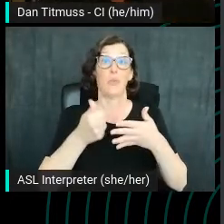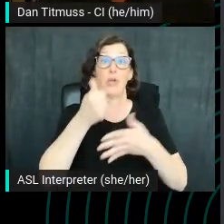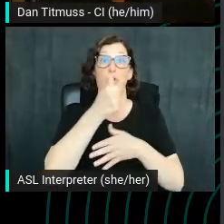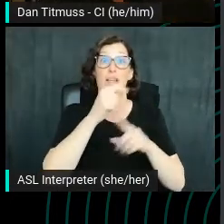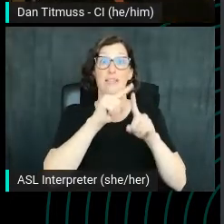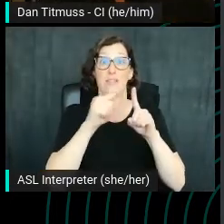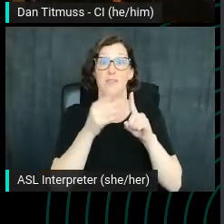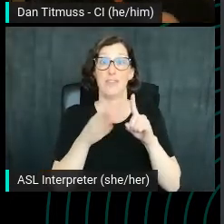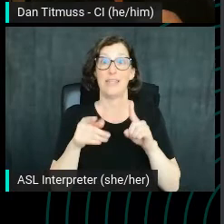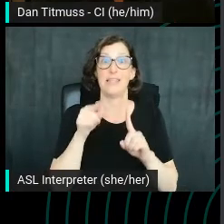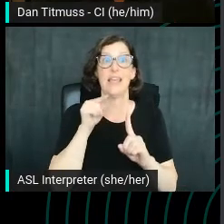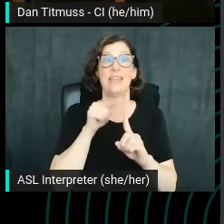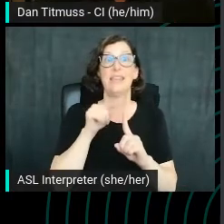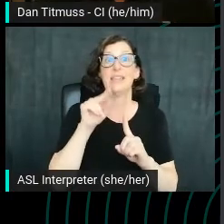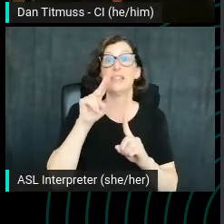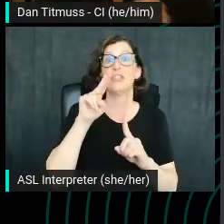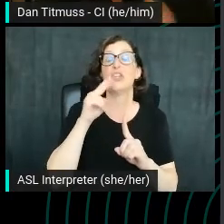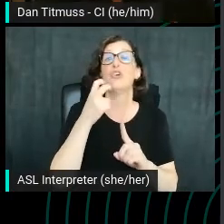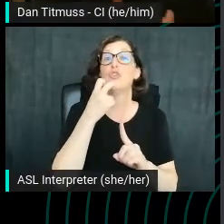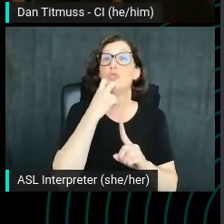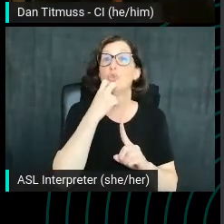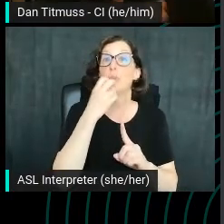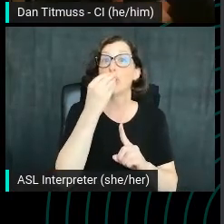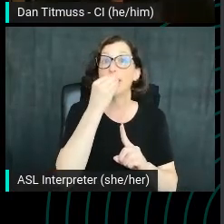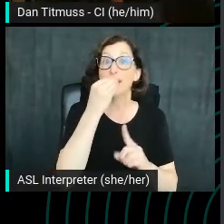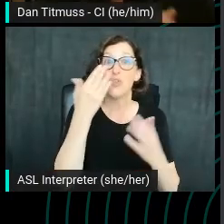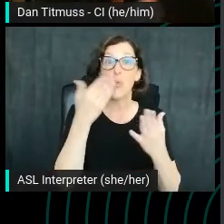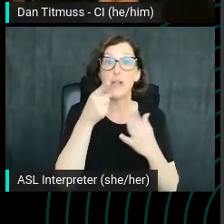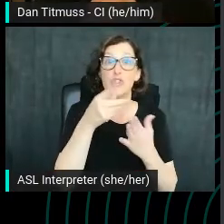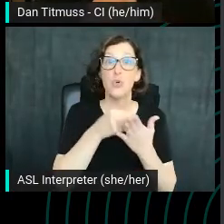Now, UberEats wants you to buy food, right? That's how they make their revenue.